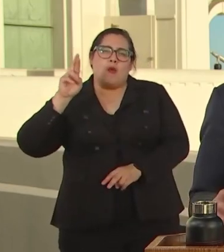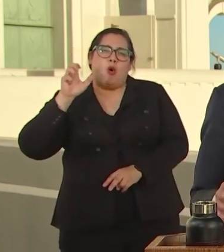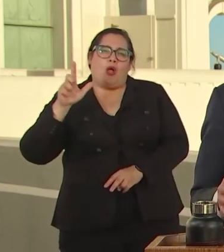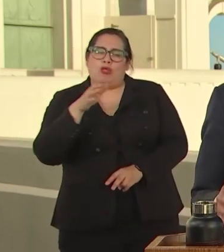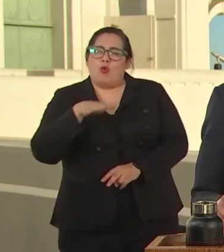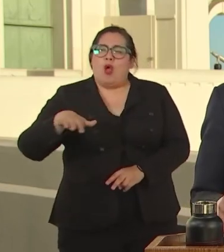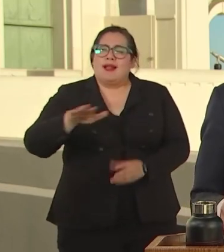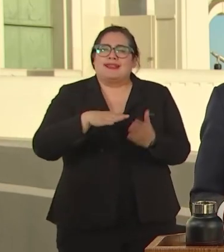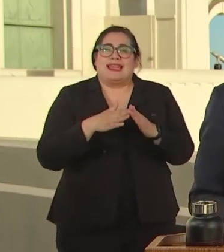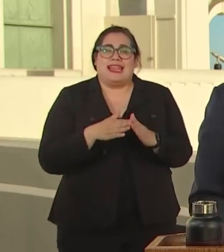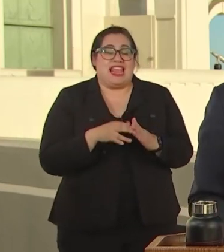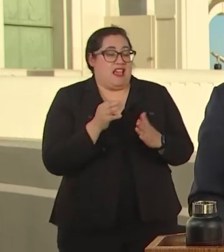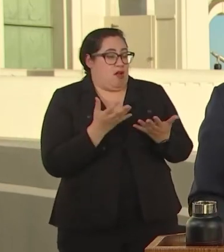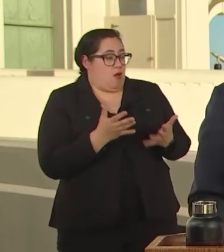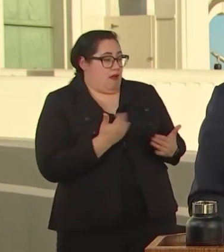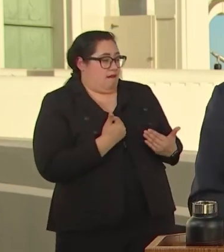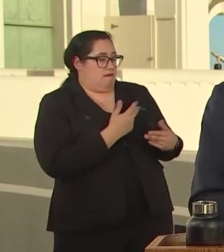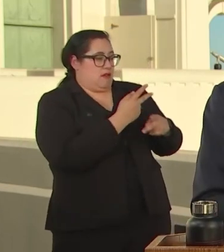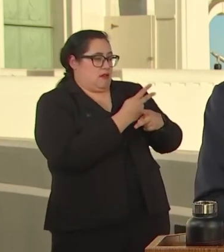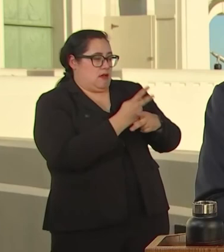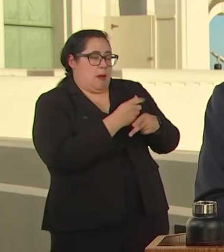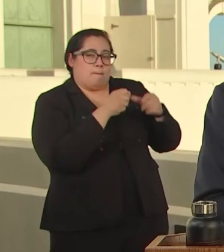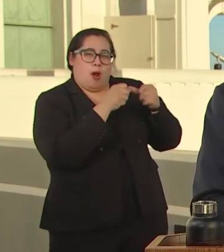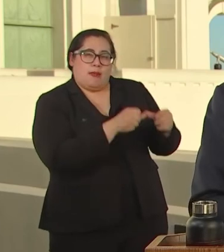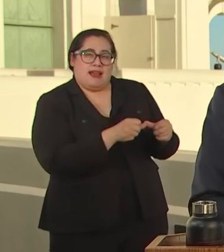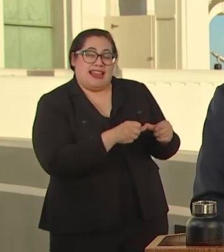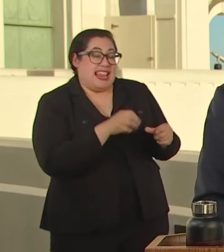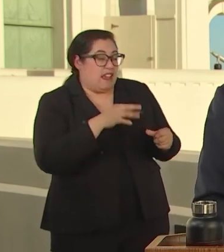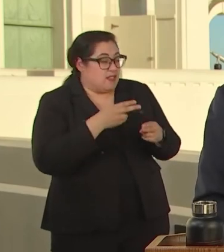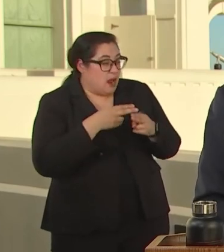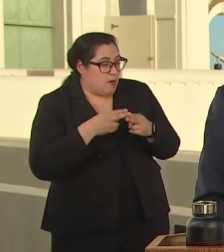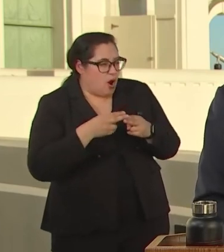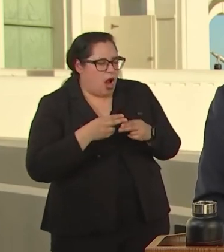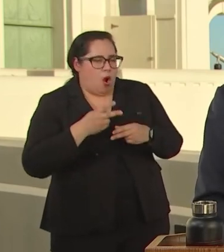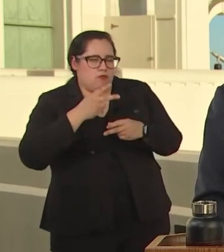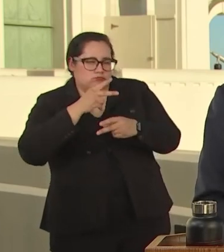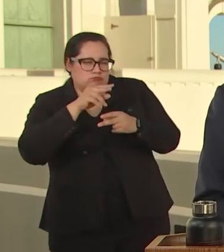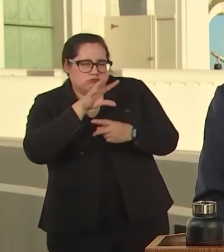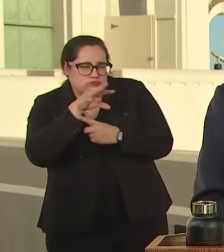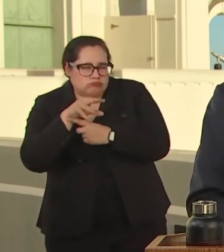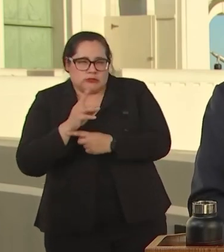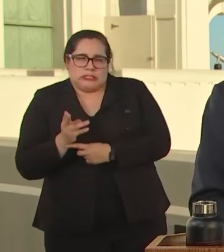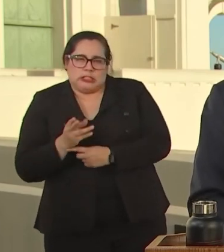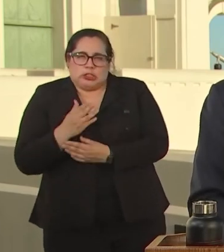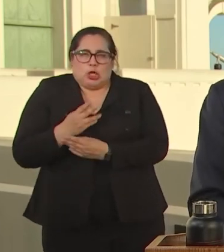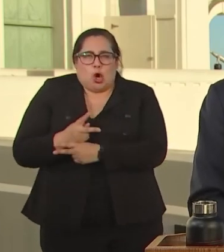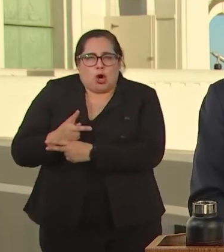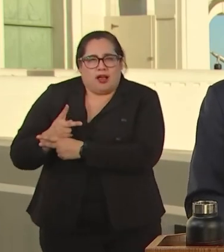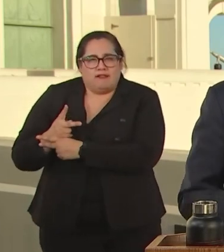PERMANENT TO ARCHIVE THOSE THAT